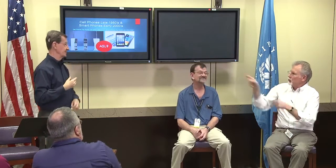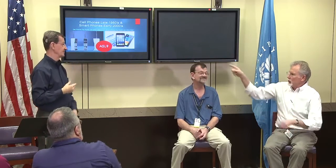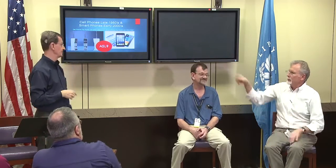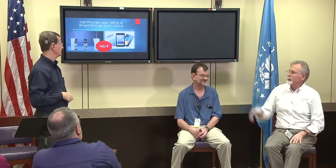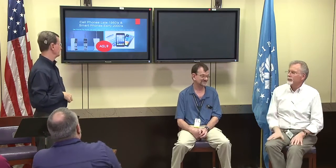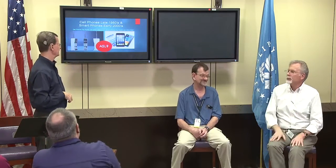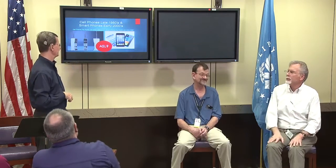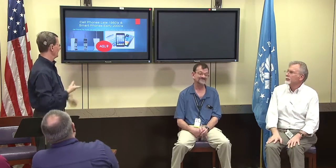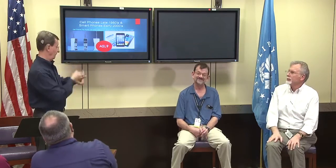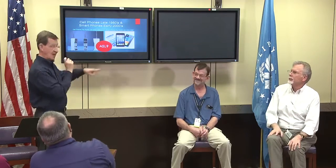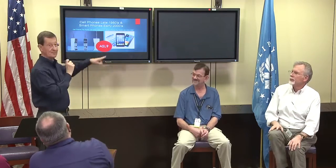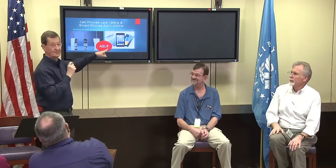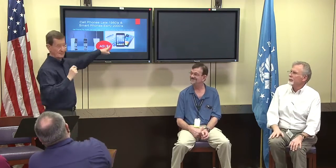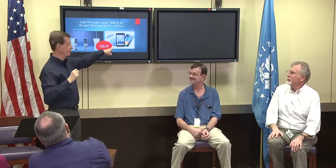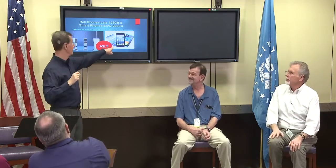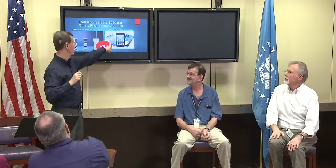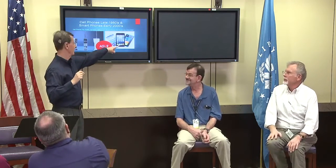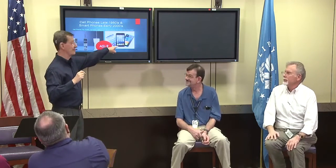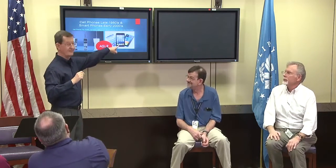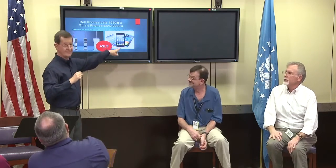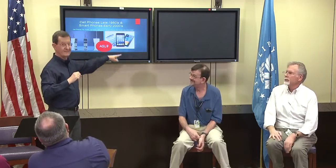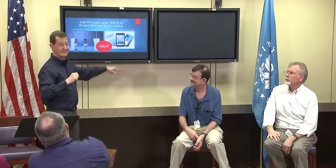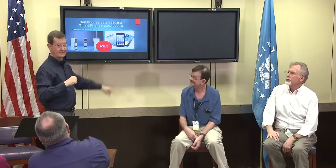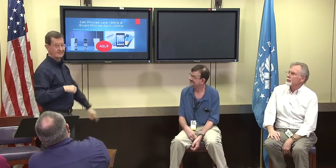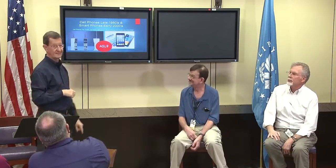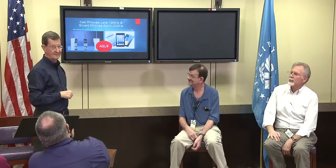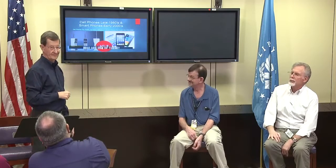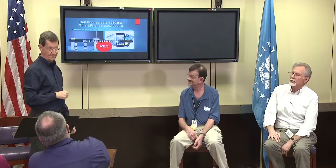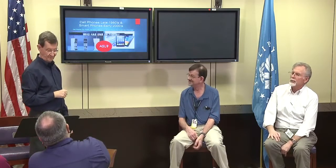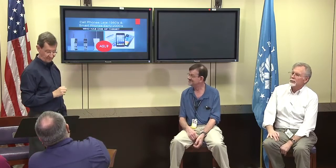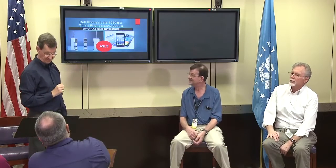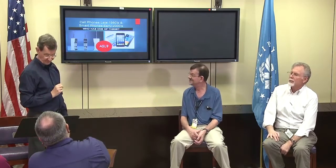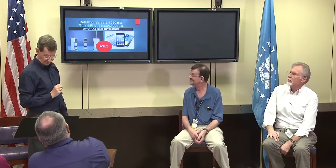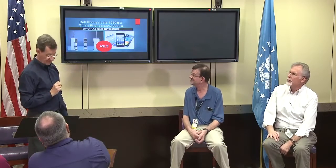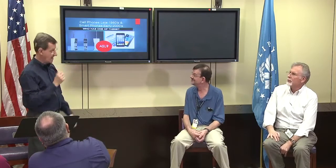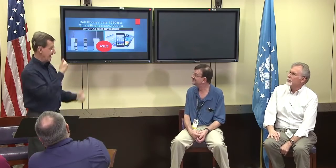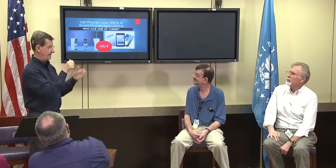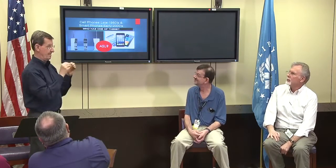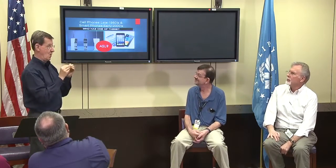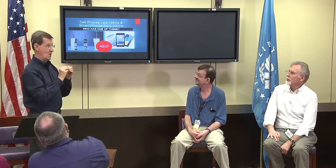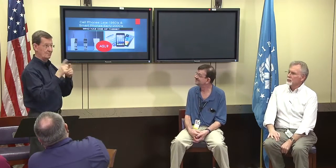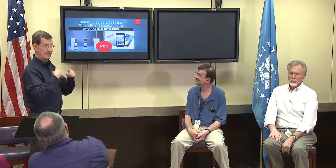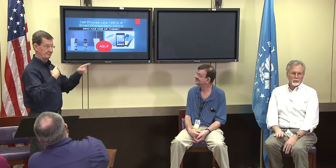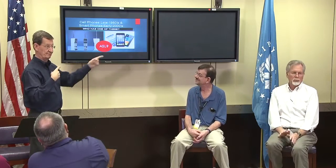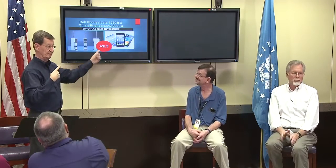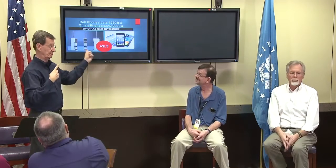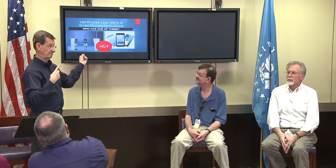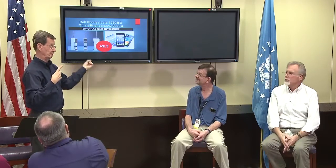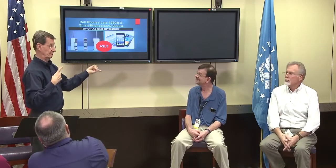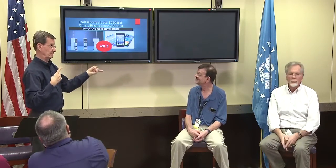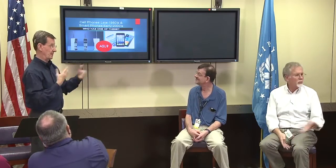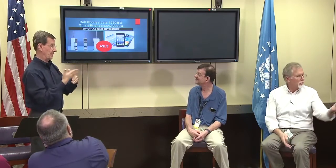out pretty well and I type back to them. And that's all part of smartphone, iPhone technology.